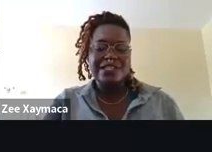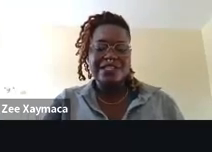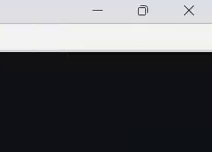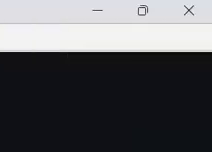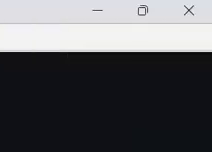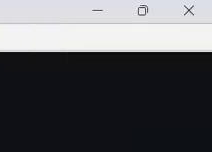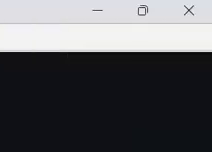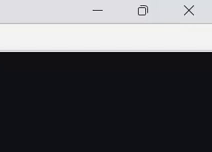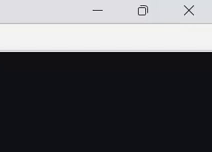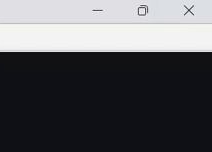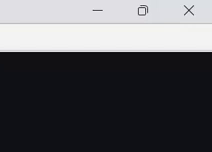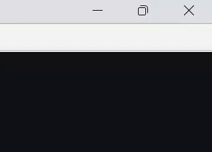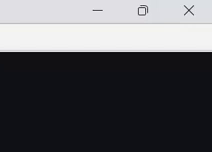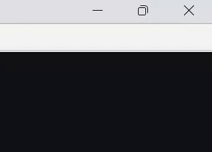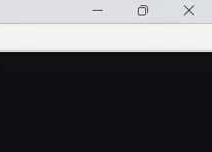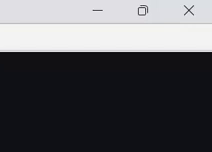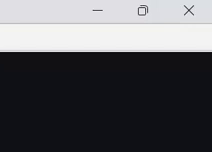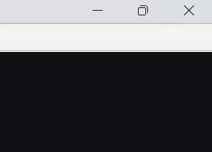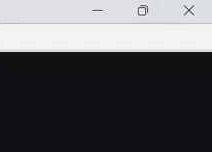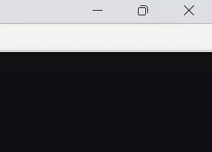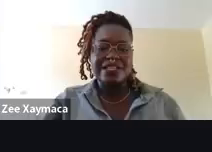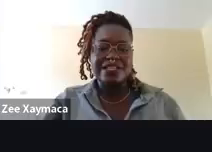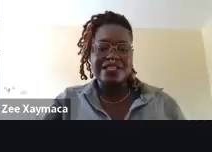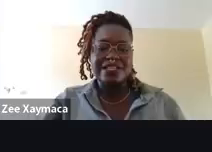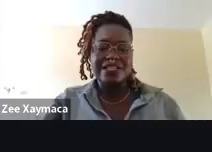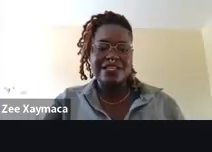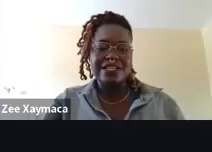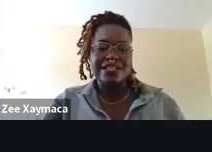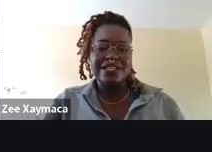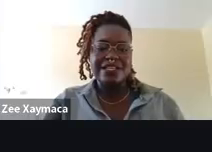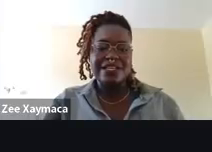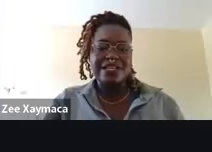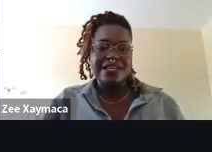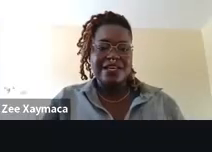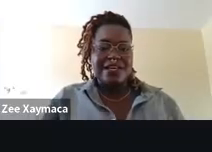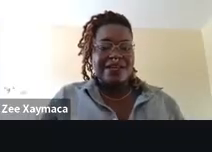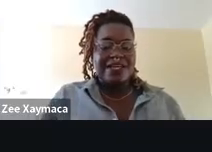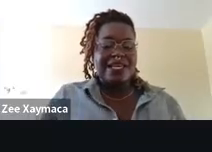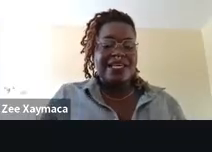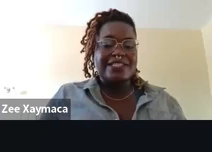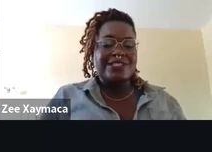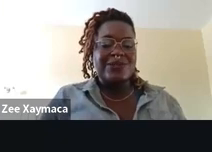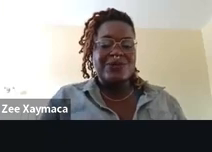It is full screen now, yes. OK. OK.